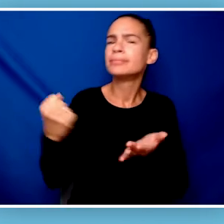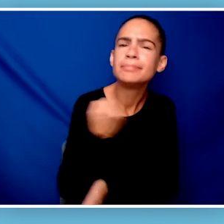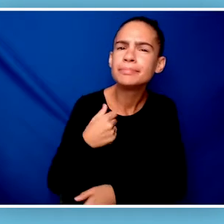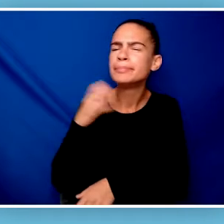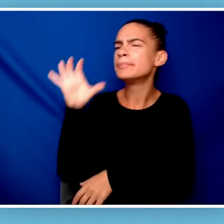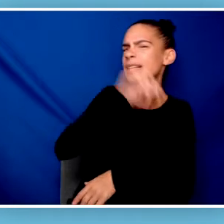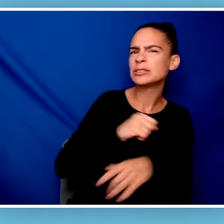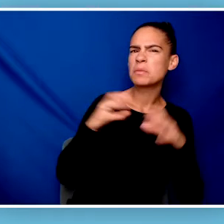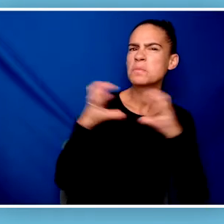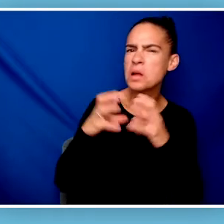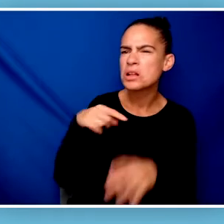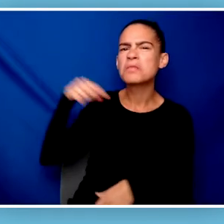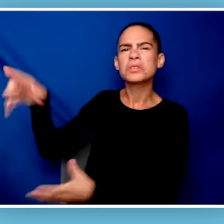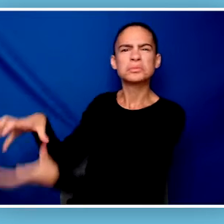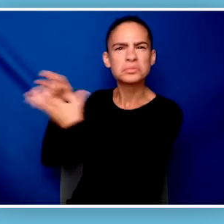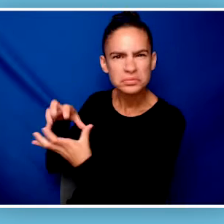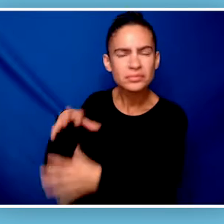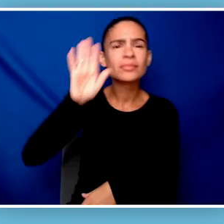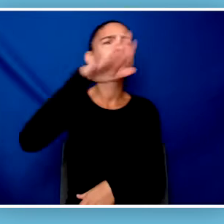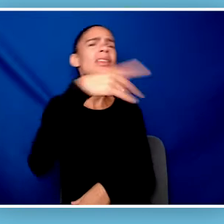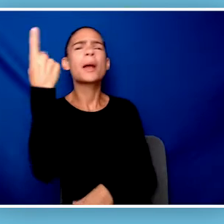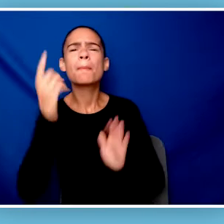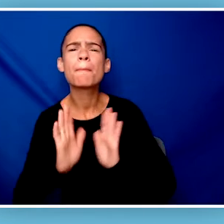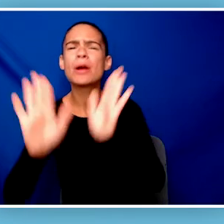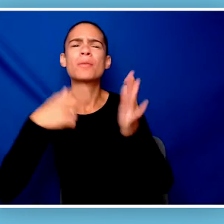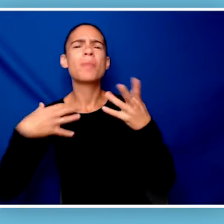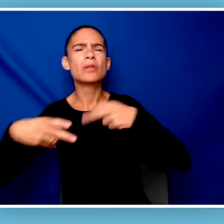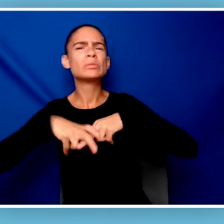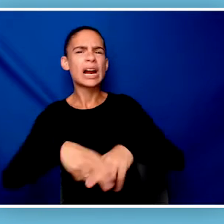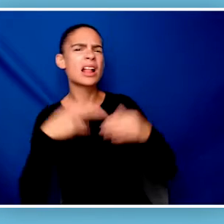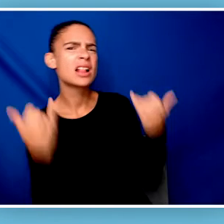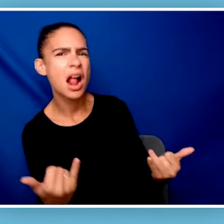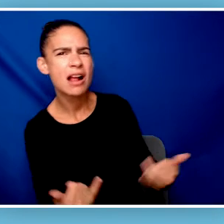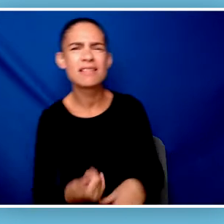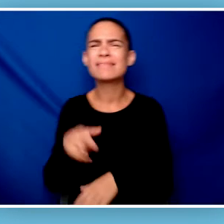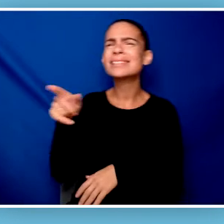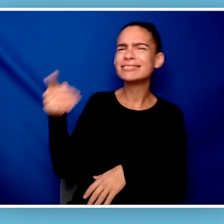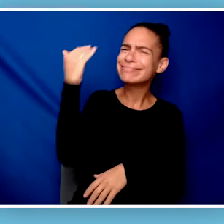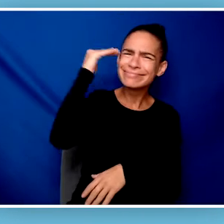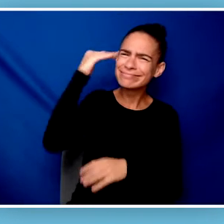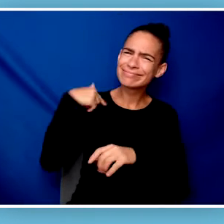I'll go get it. Can someone push me? I wanna swing now. [Hector] You know, I can't drive my chair in the sand.